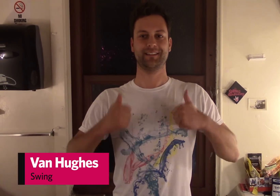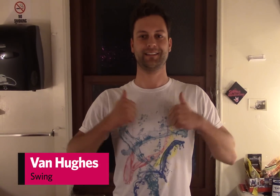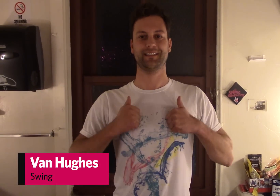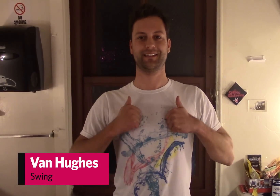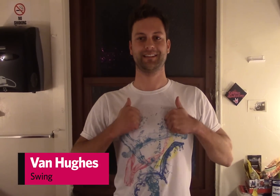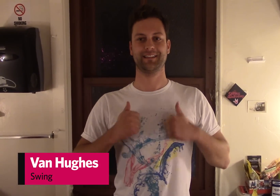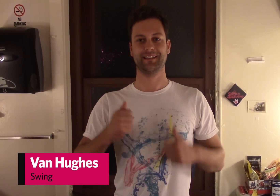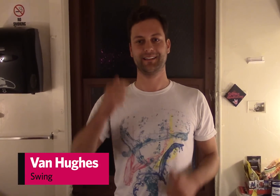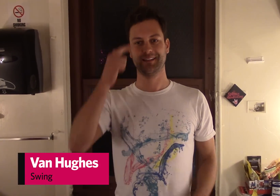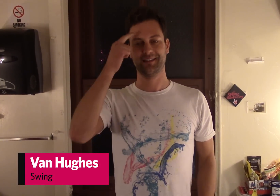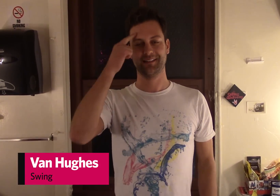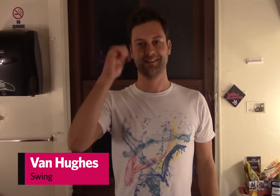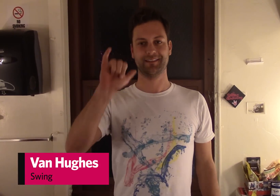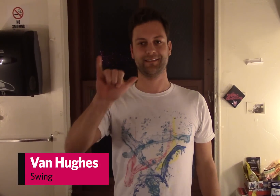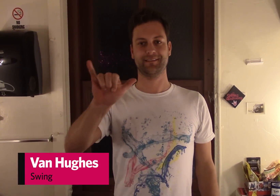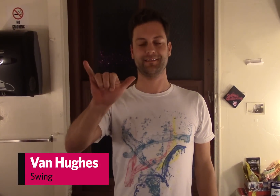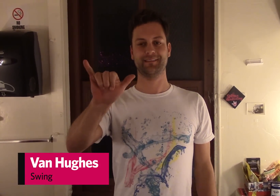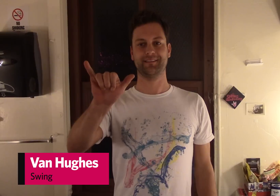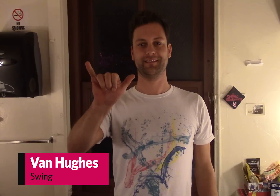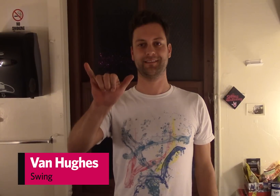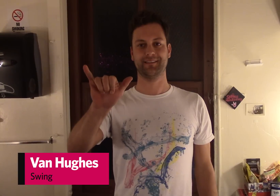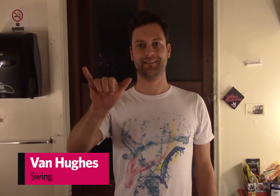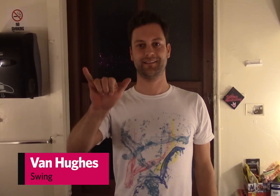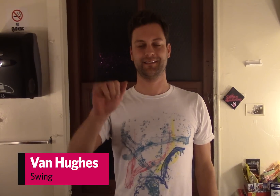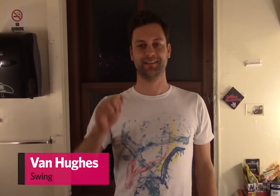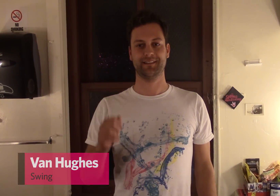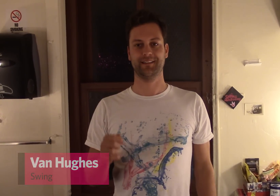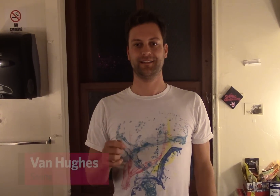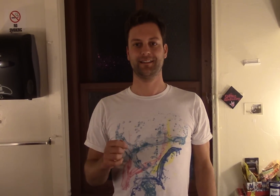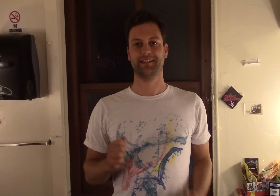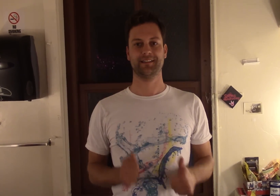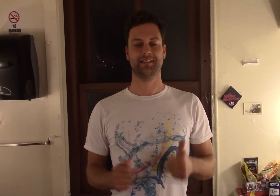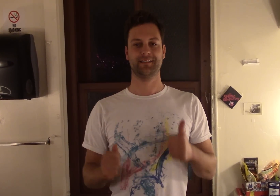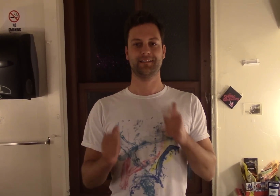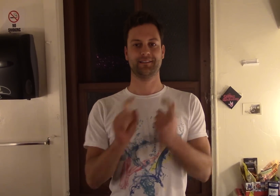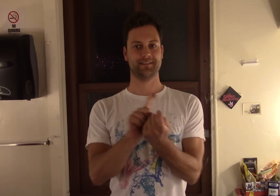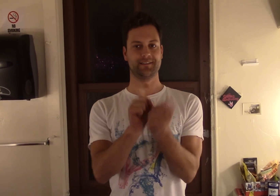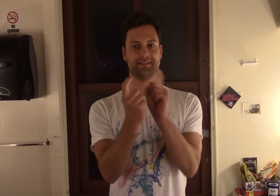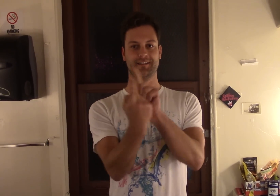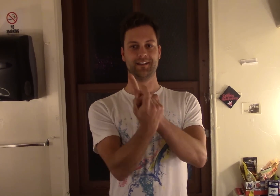My life has been forever changed